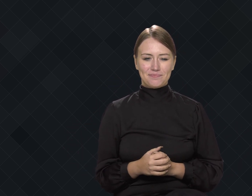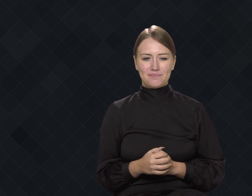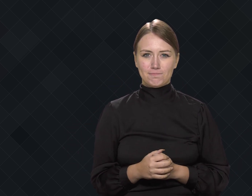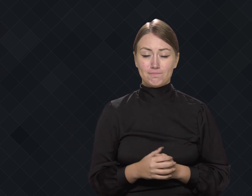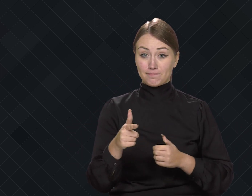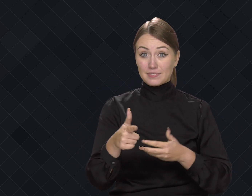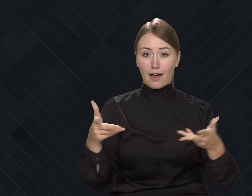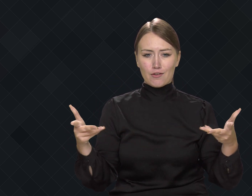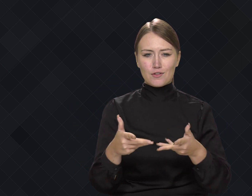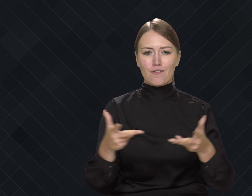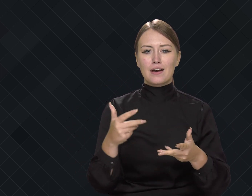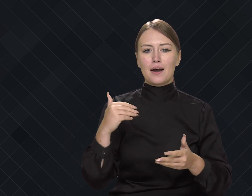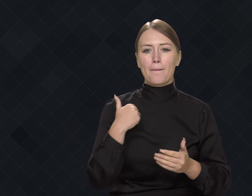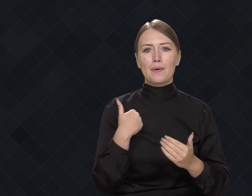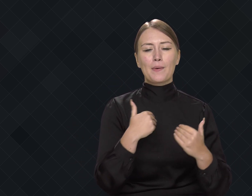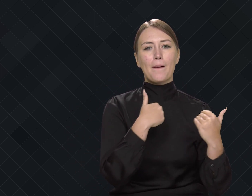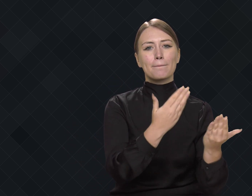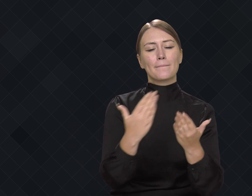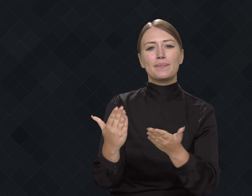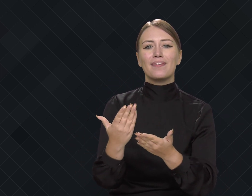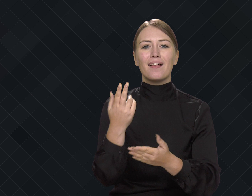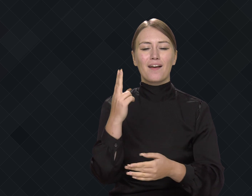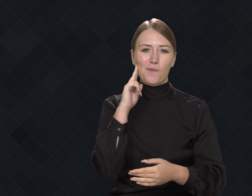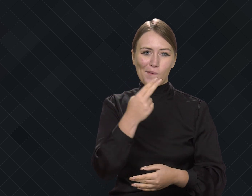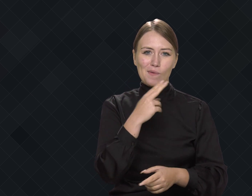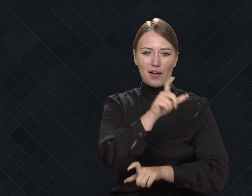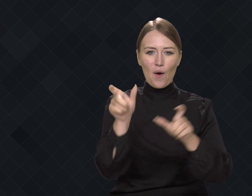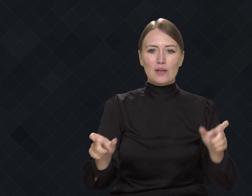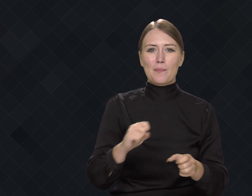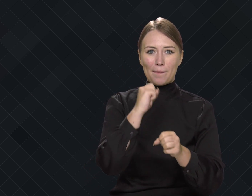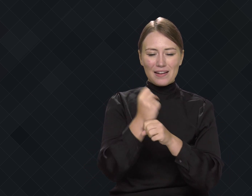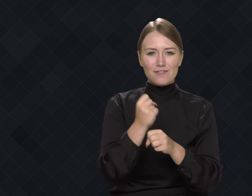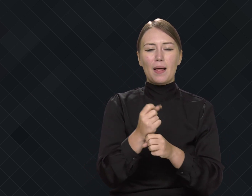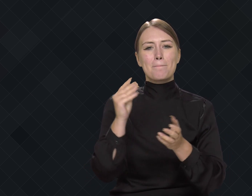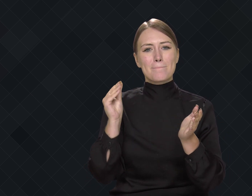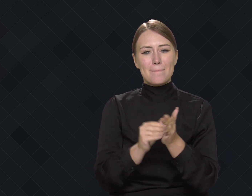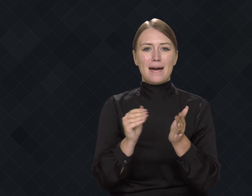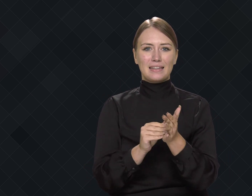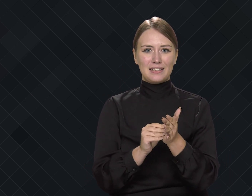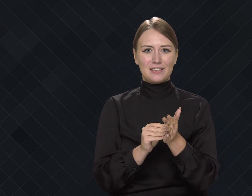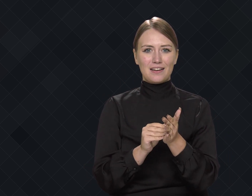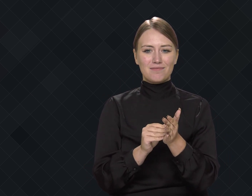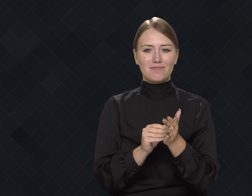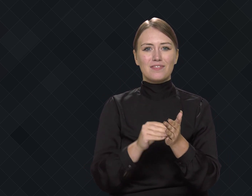The association offered practical assistance to Deaf workers,